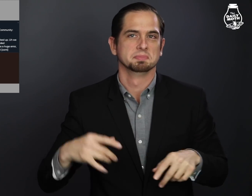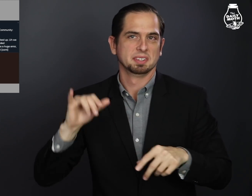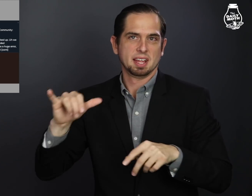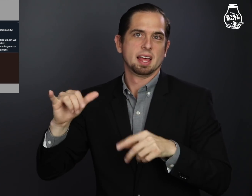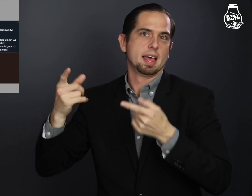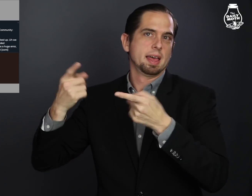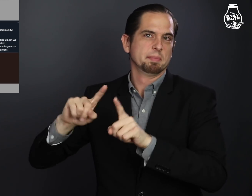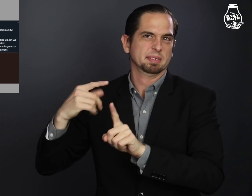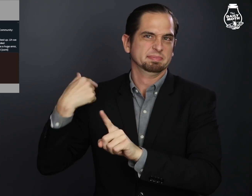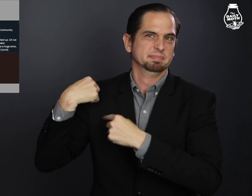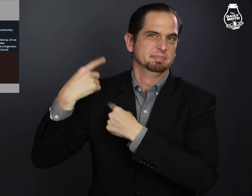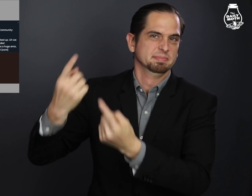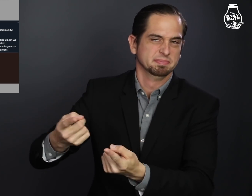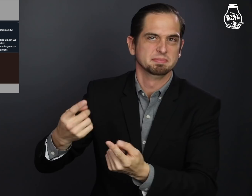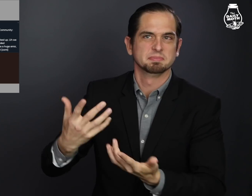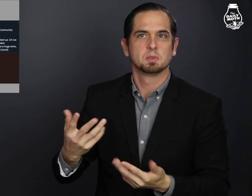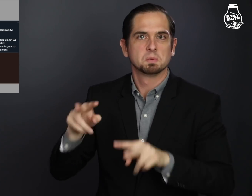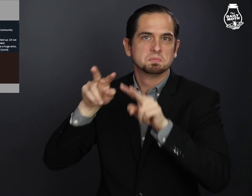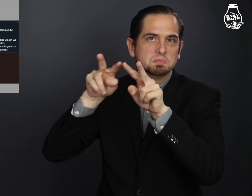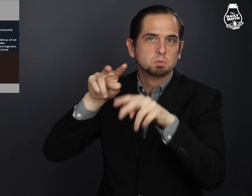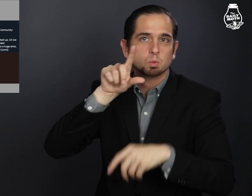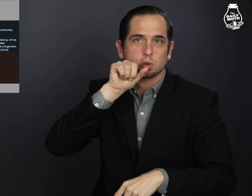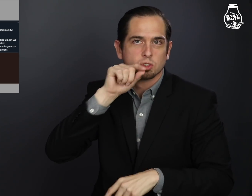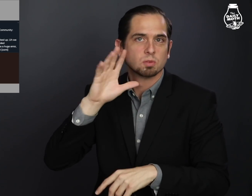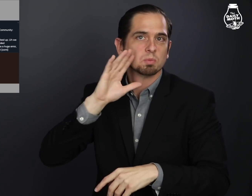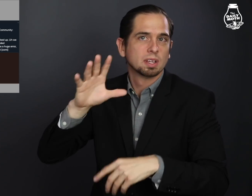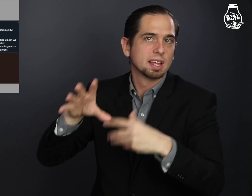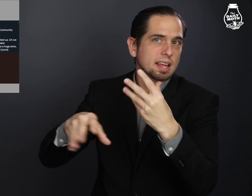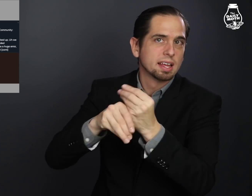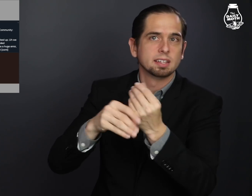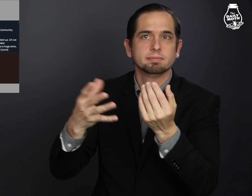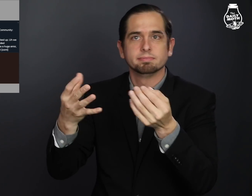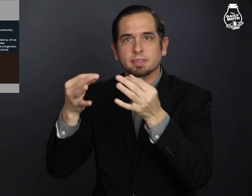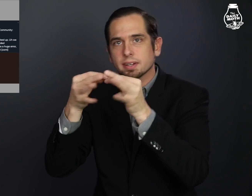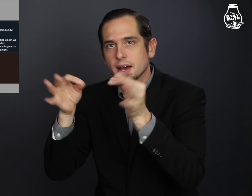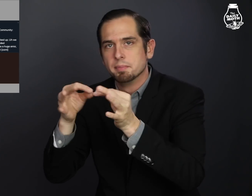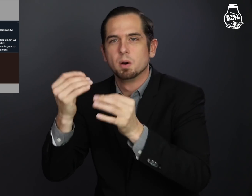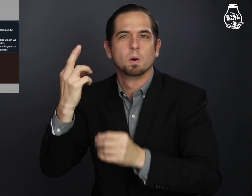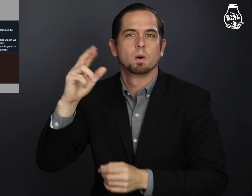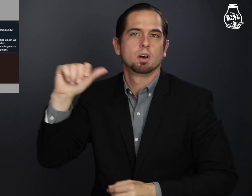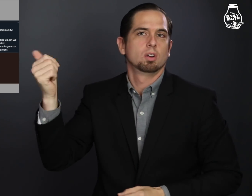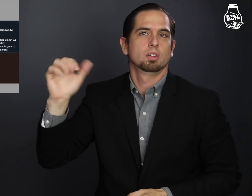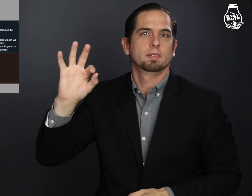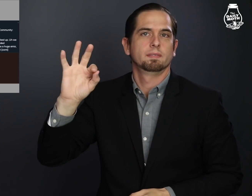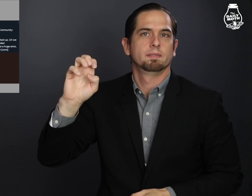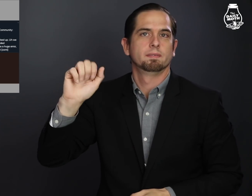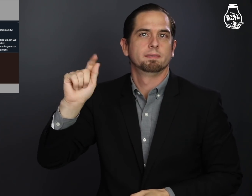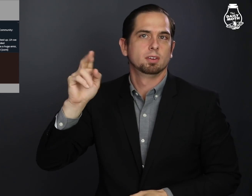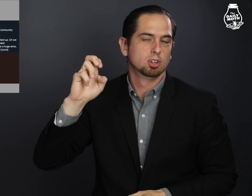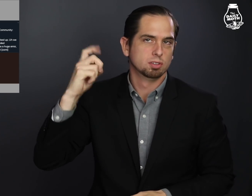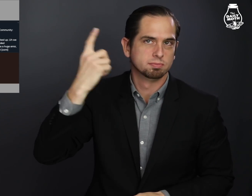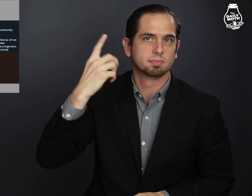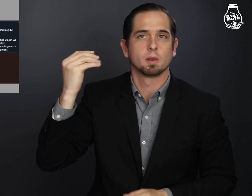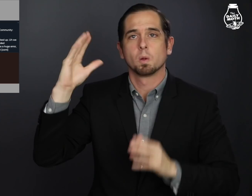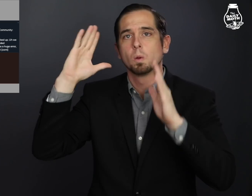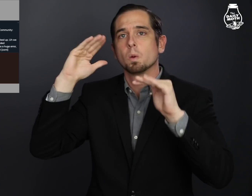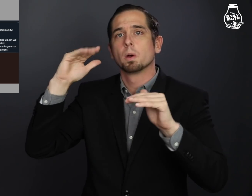So that's what happened with Twitter and it's something to follow up on whether they will add auto captions or features.